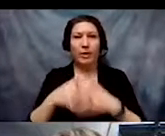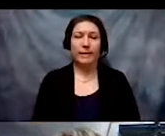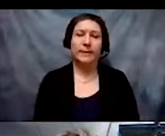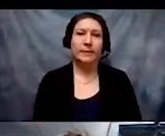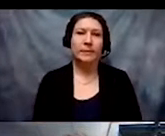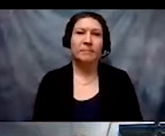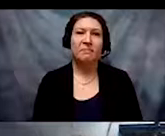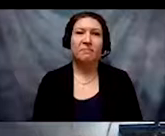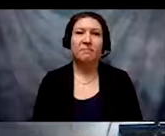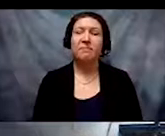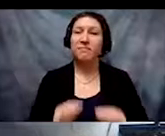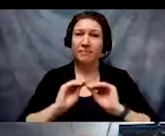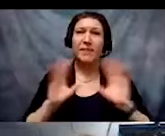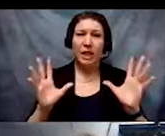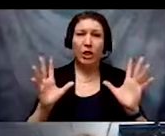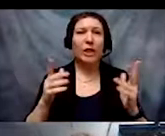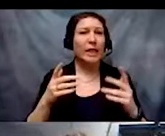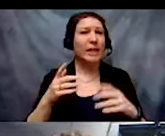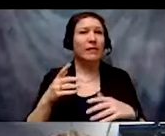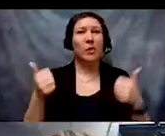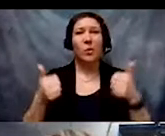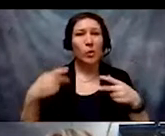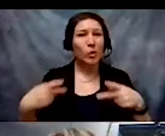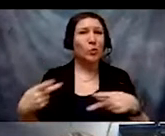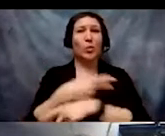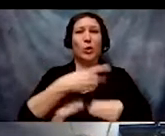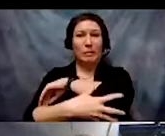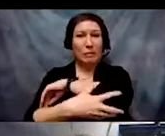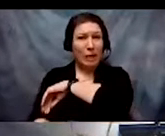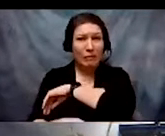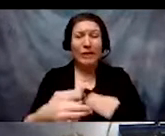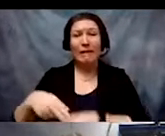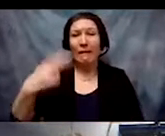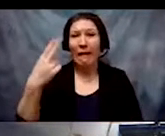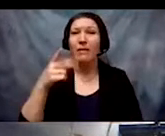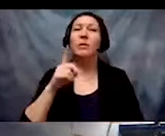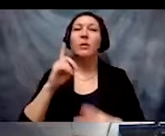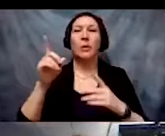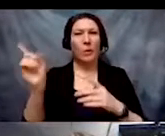Clearly the highest rates of poverty occur at the intersection of